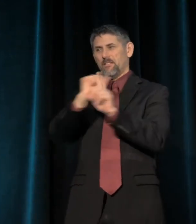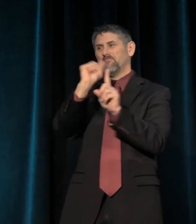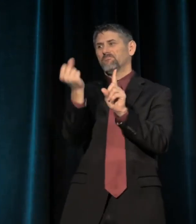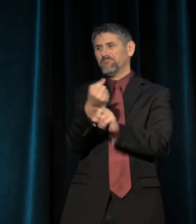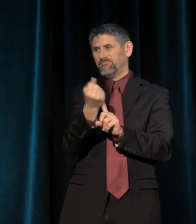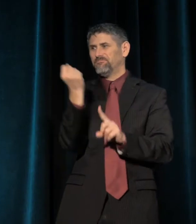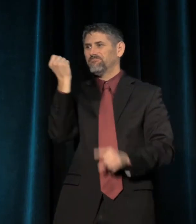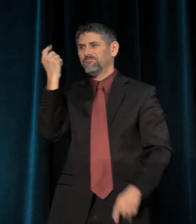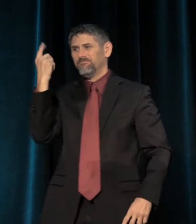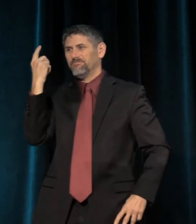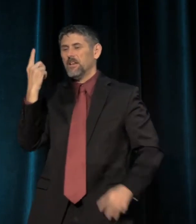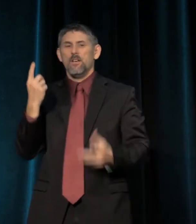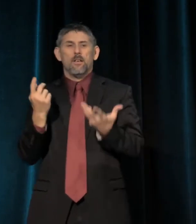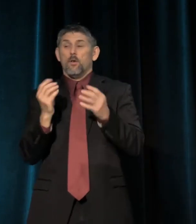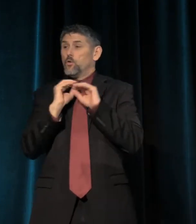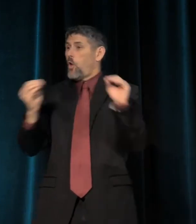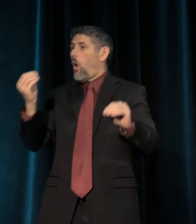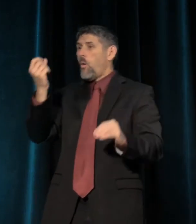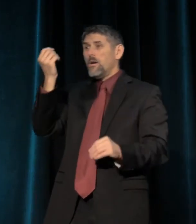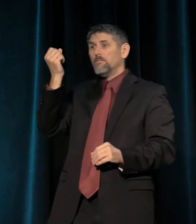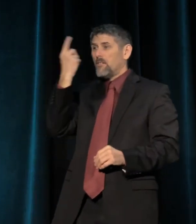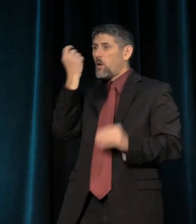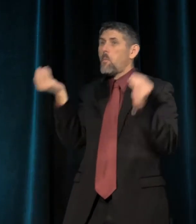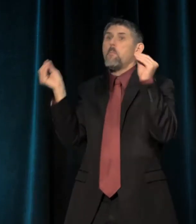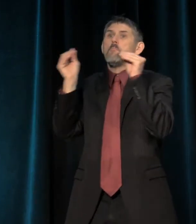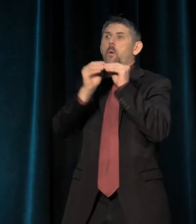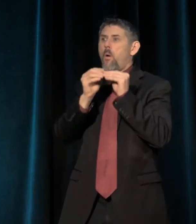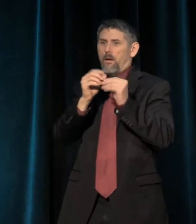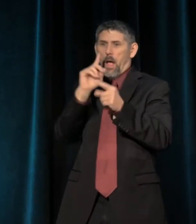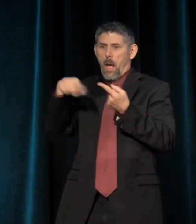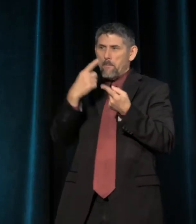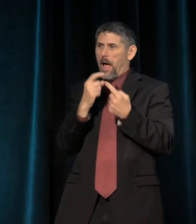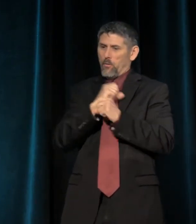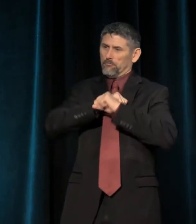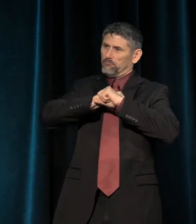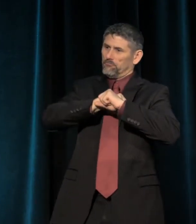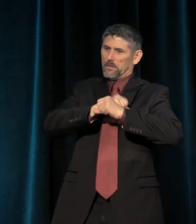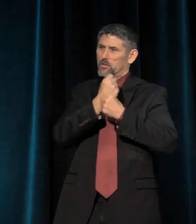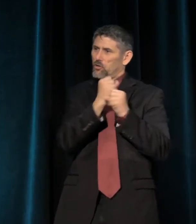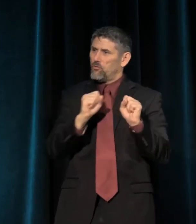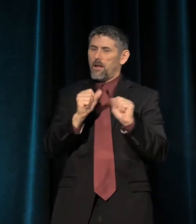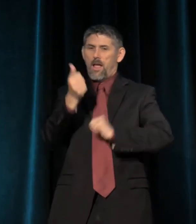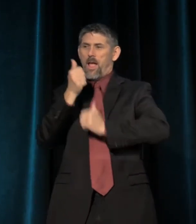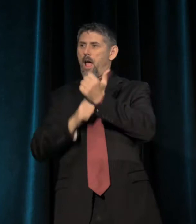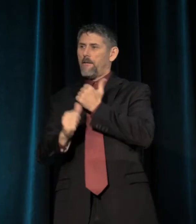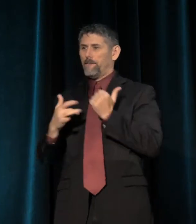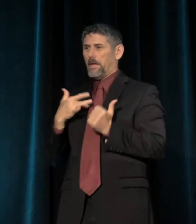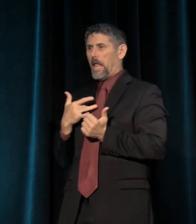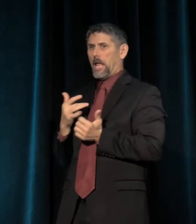No one understands the need for security more than those who live under the conditions of insecurity.